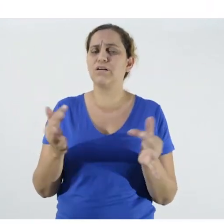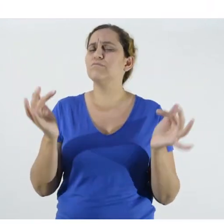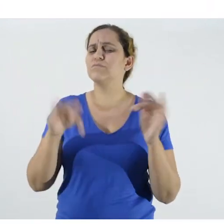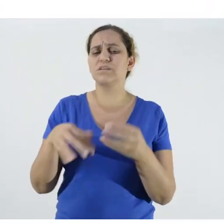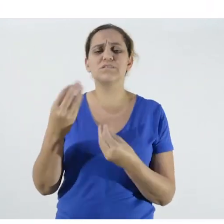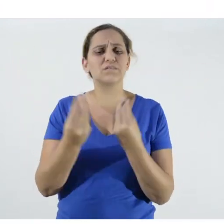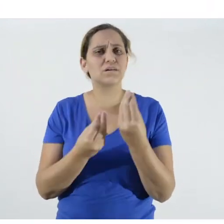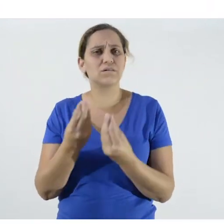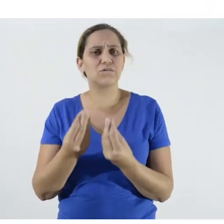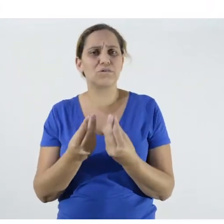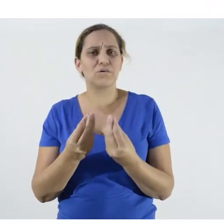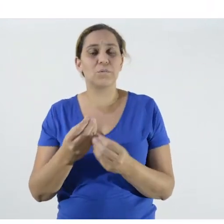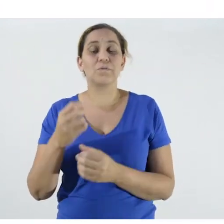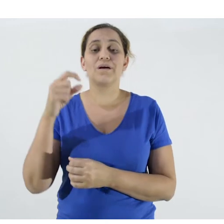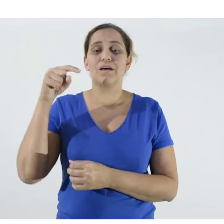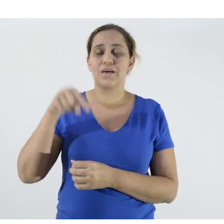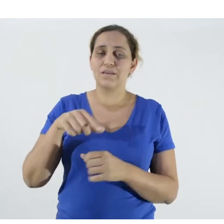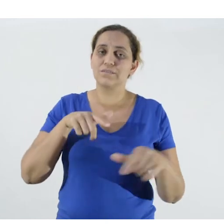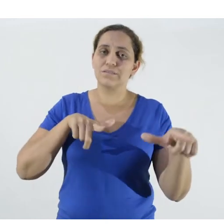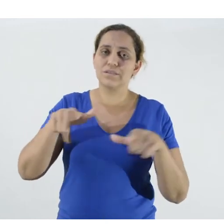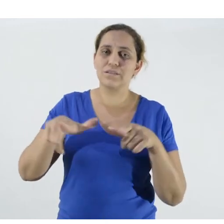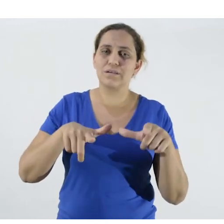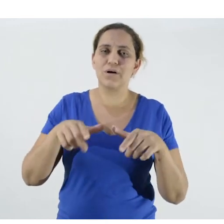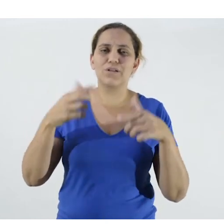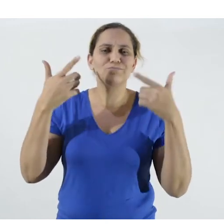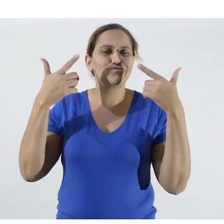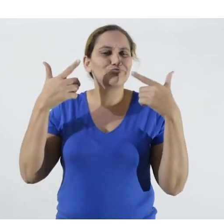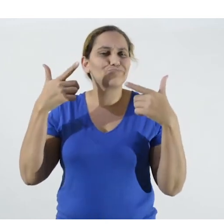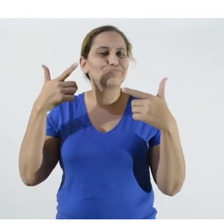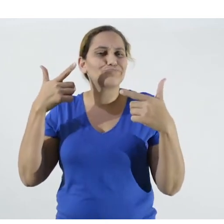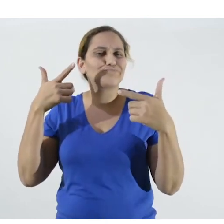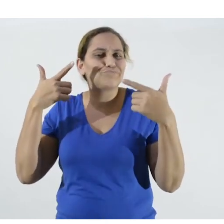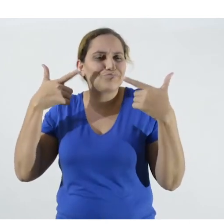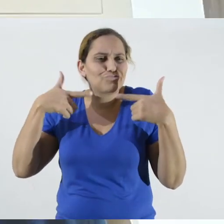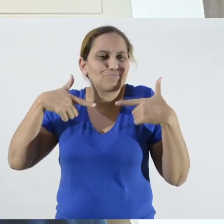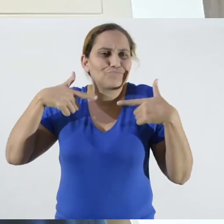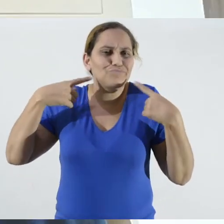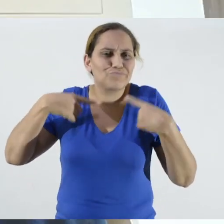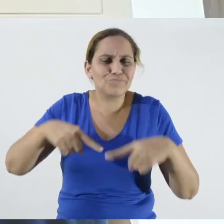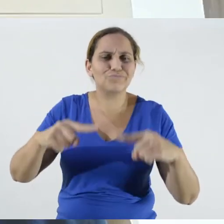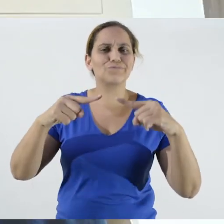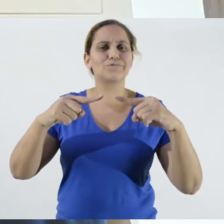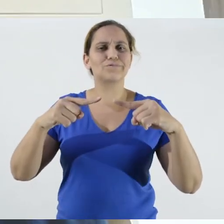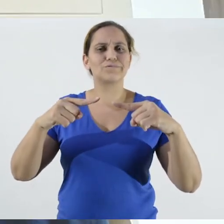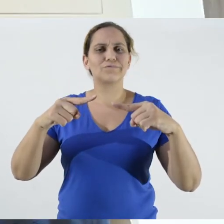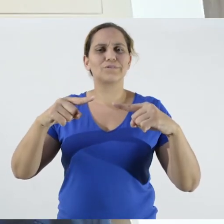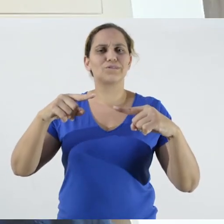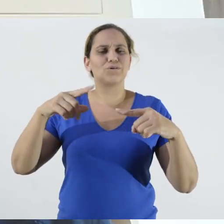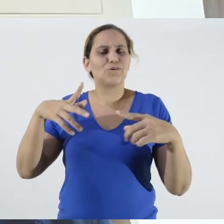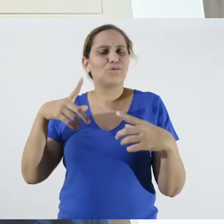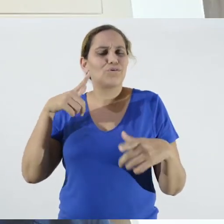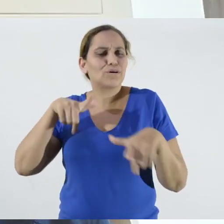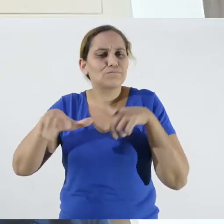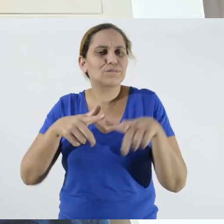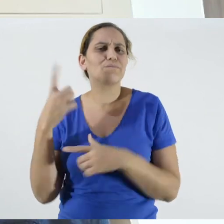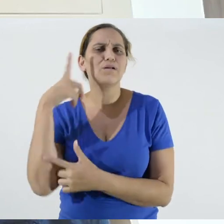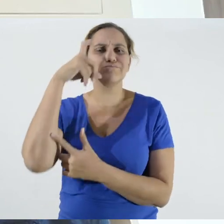this is a very challenging job, which we are